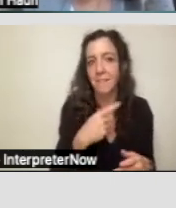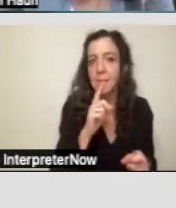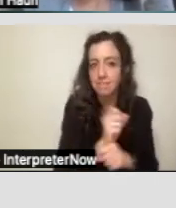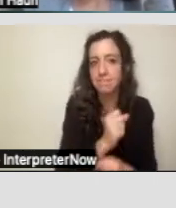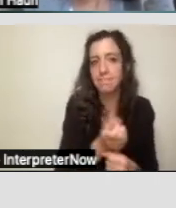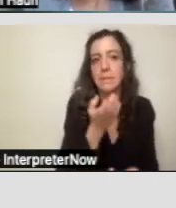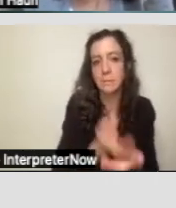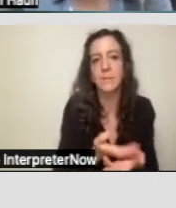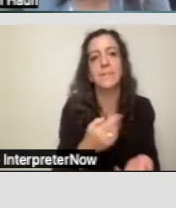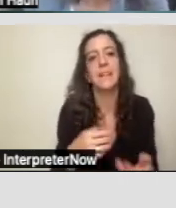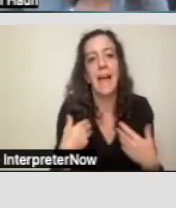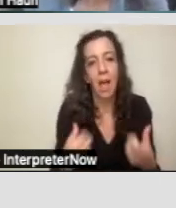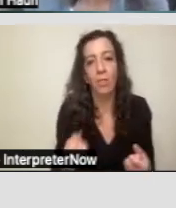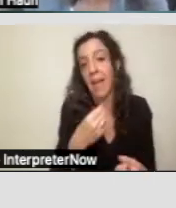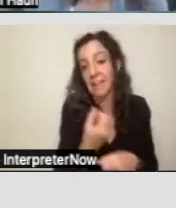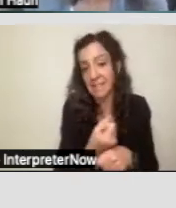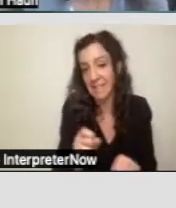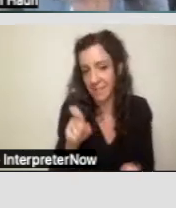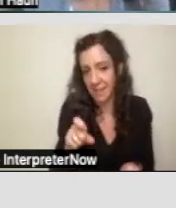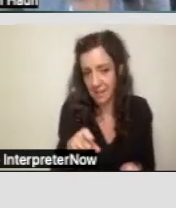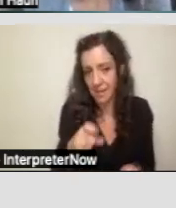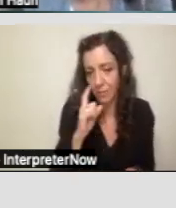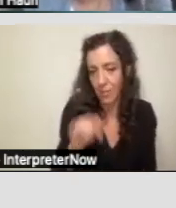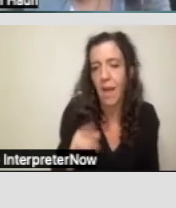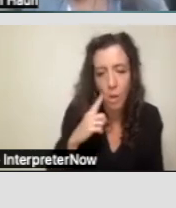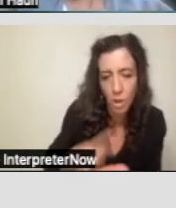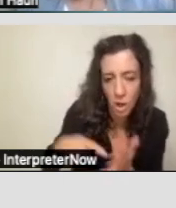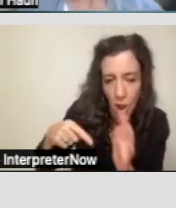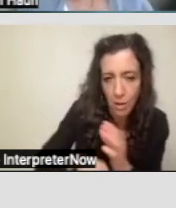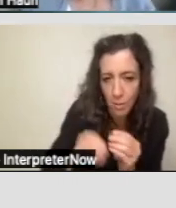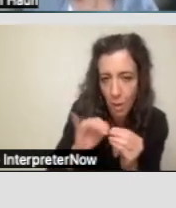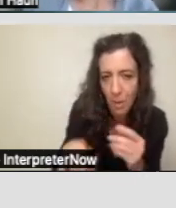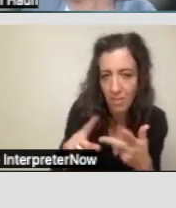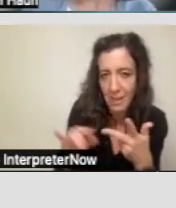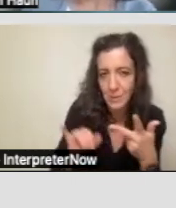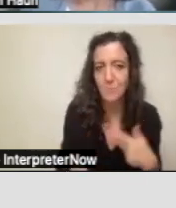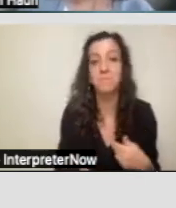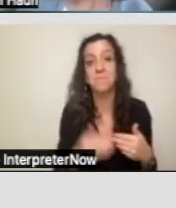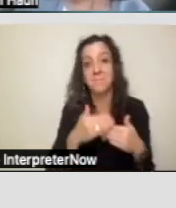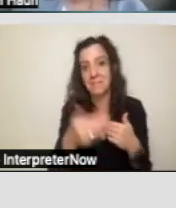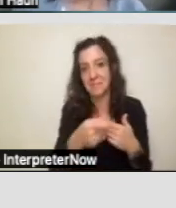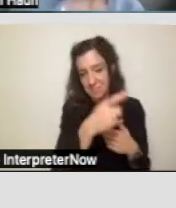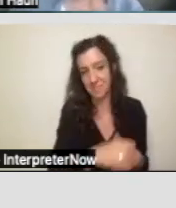need for it. And we will go over that too. Next slide.